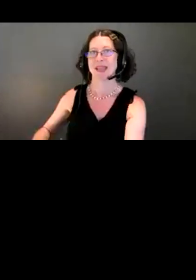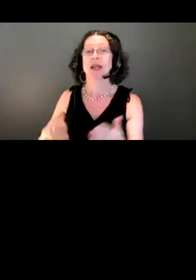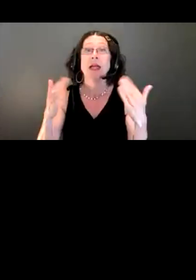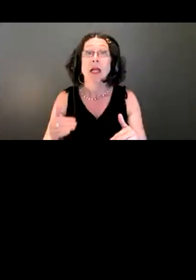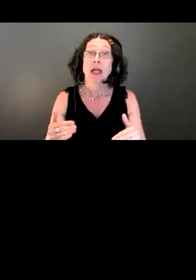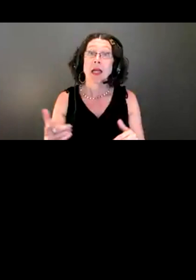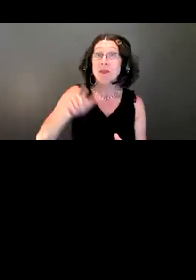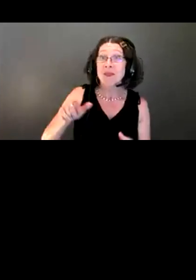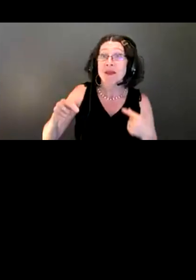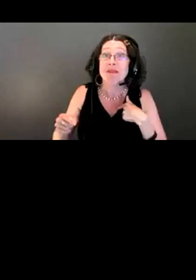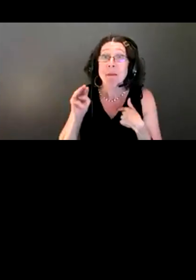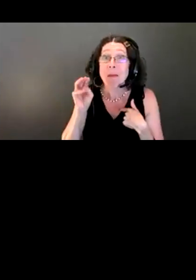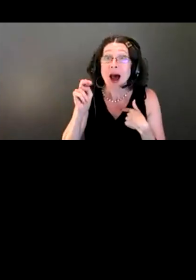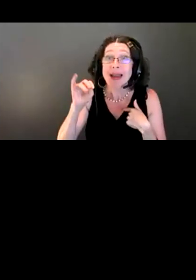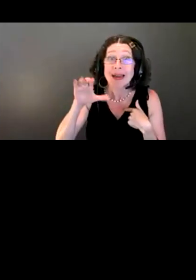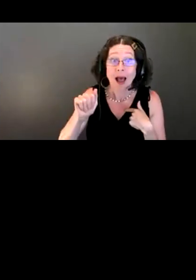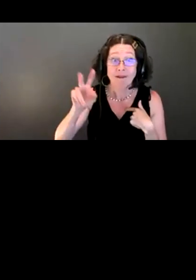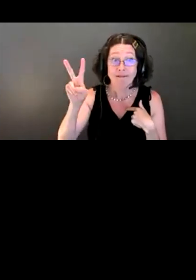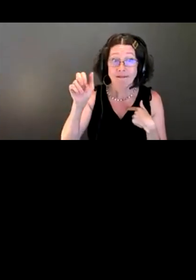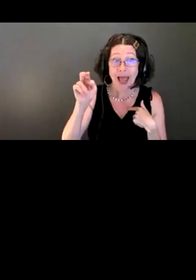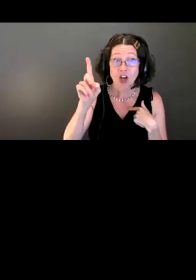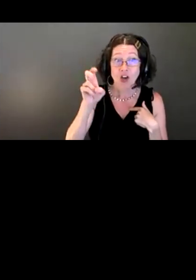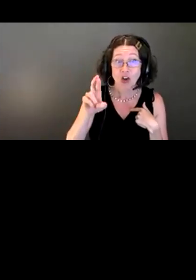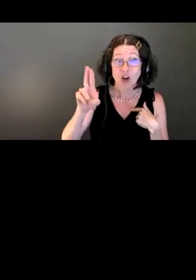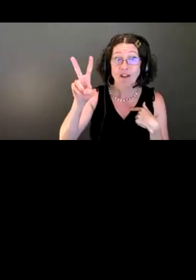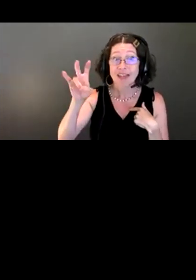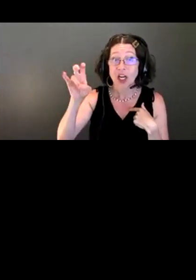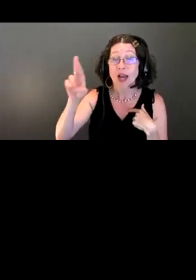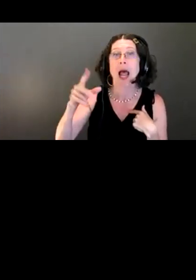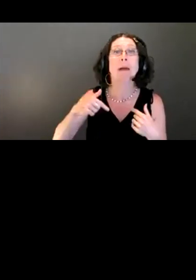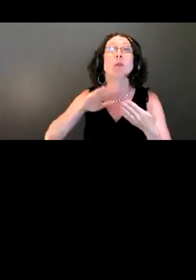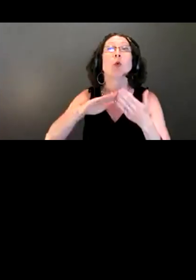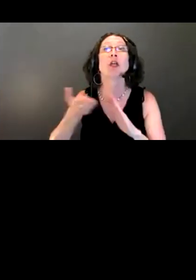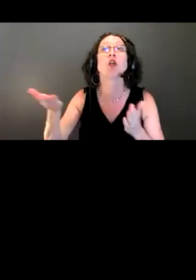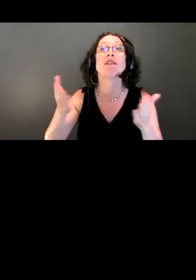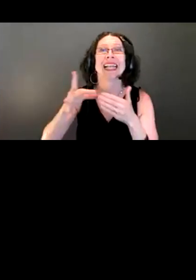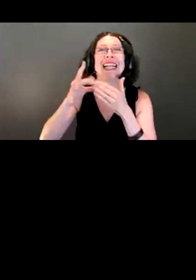I am a community services project lead for King County Wastewater Treatment Division.